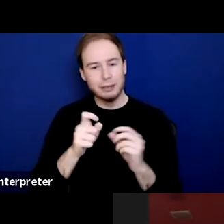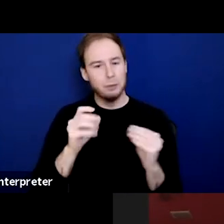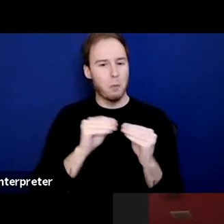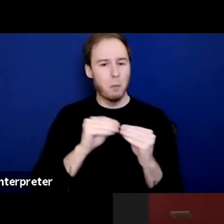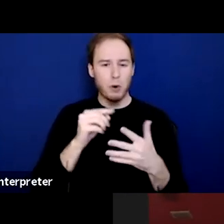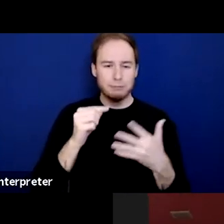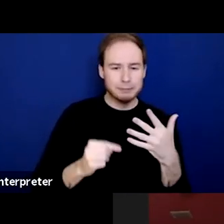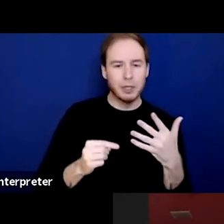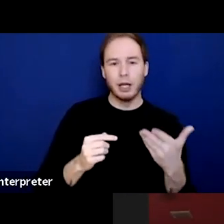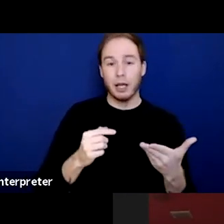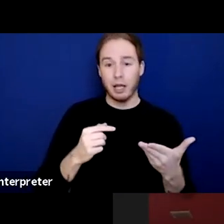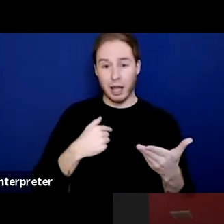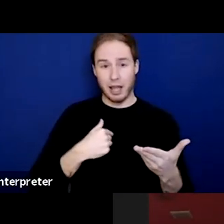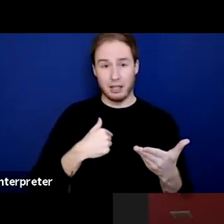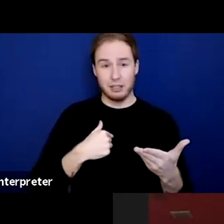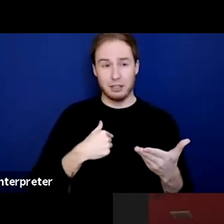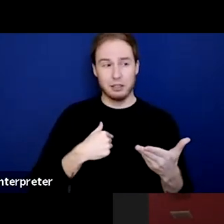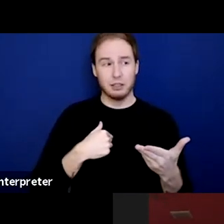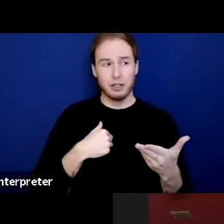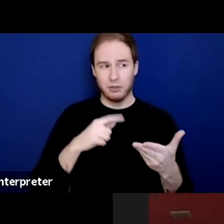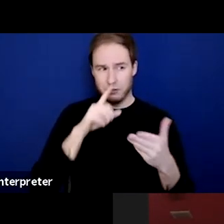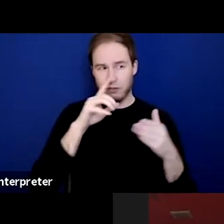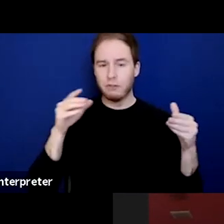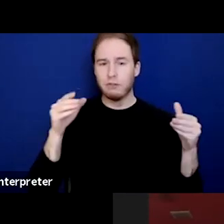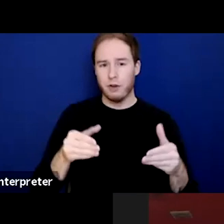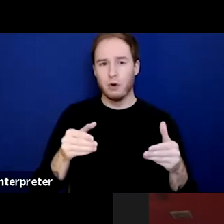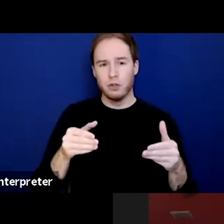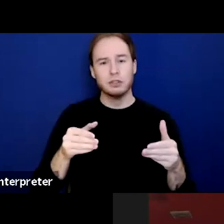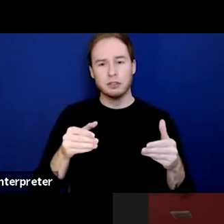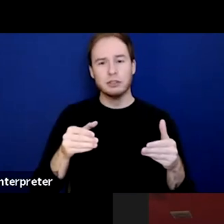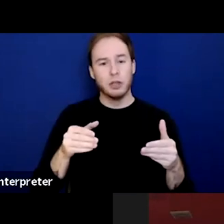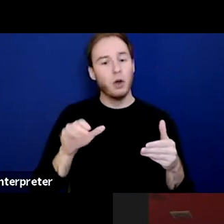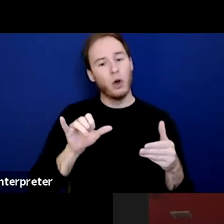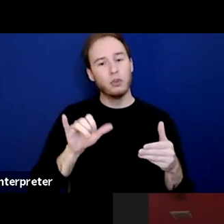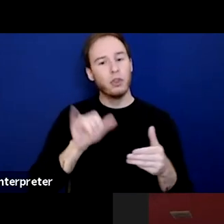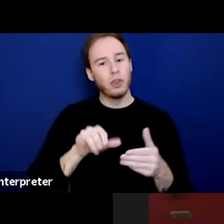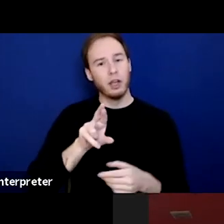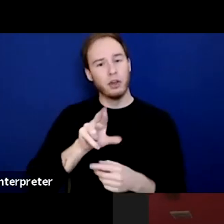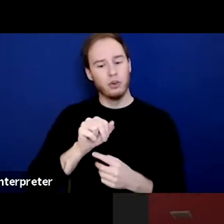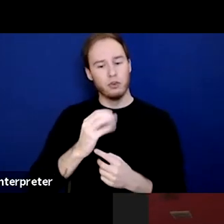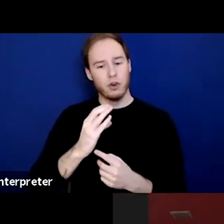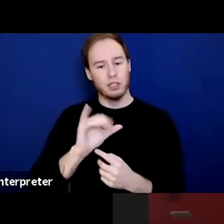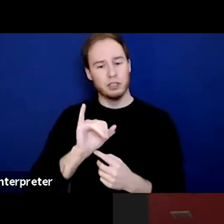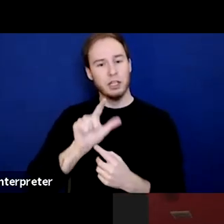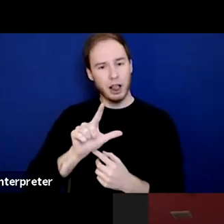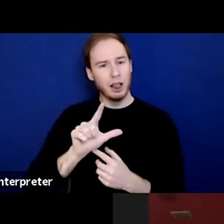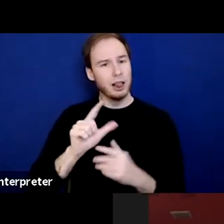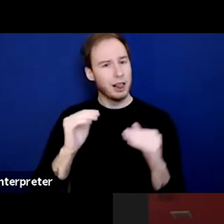And it's one thing that I definitely focus on, especially, and also the racial equity piece